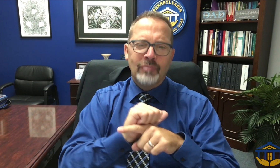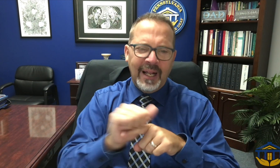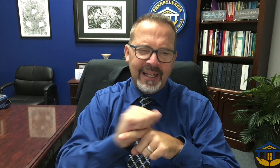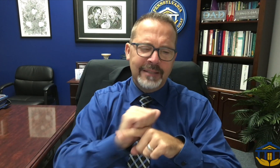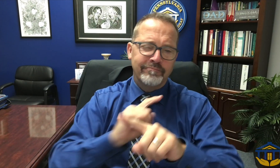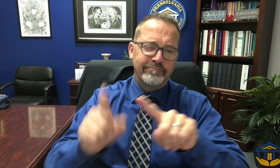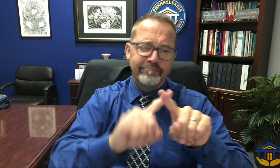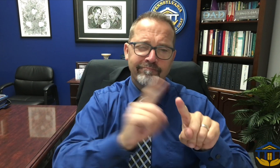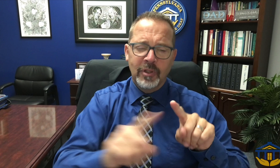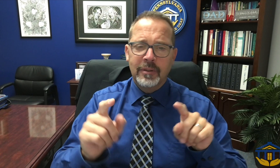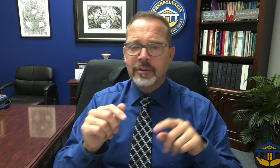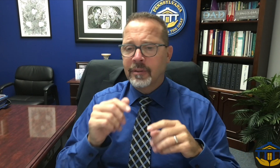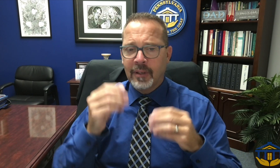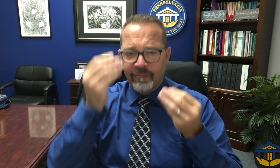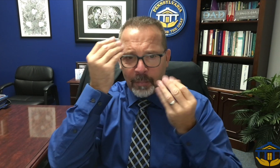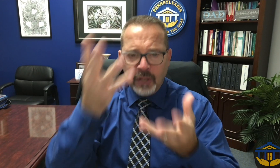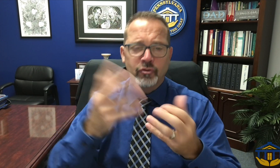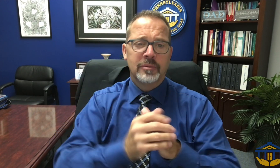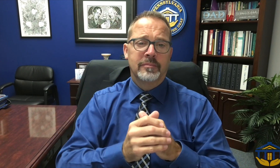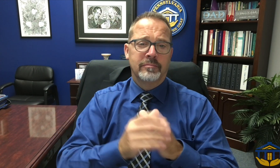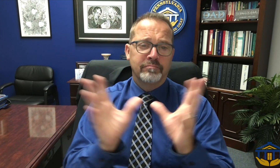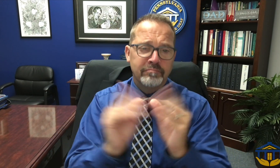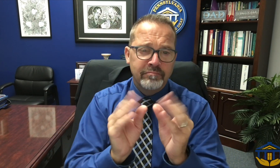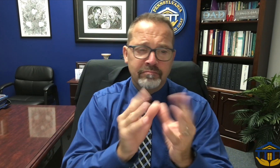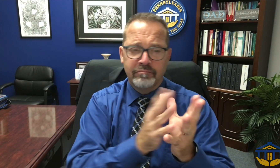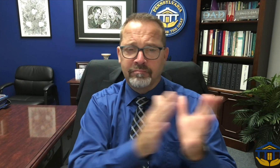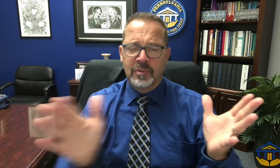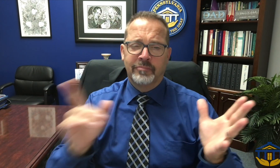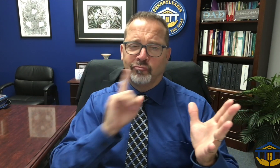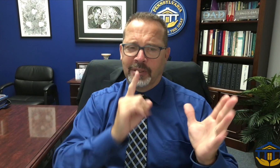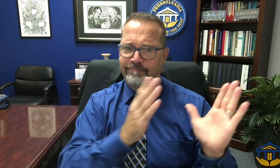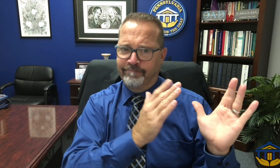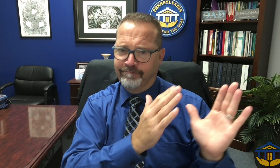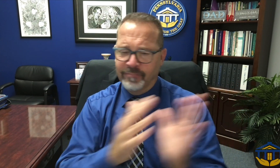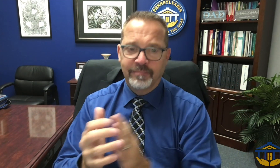of trainings, sharing information, and various meetings to get ready for the new school year.